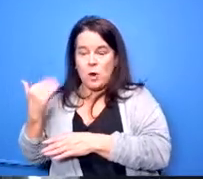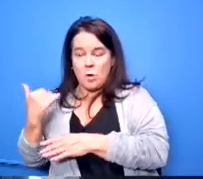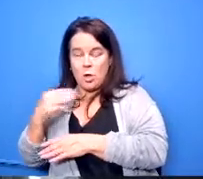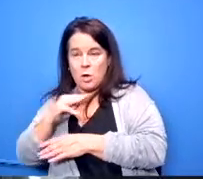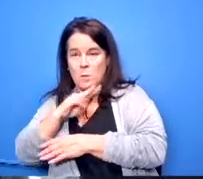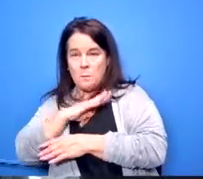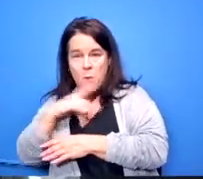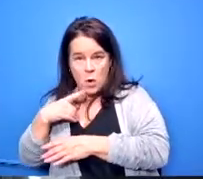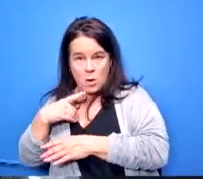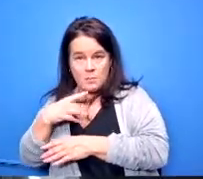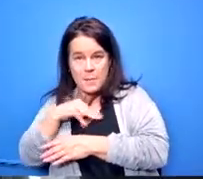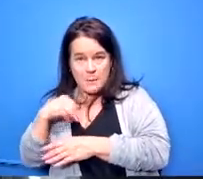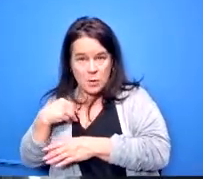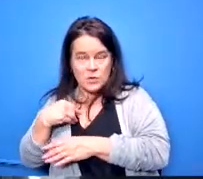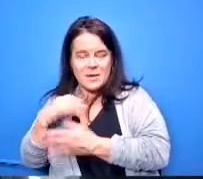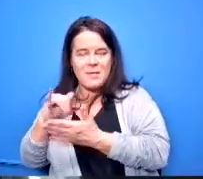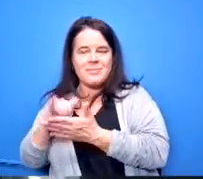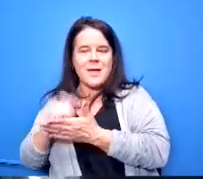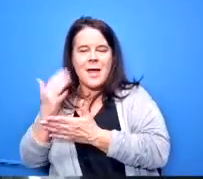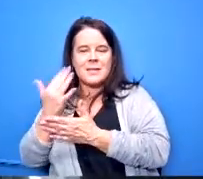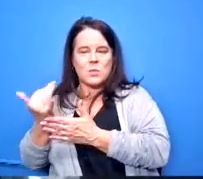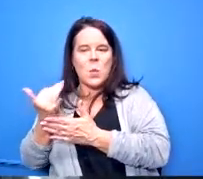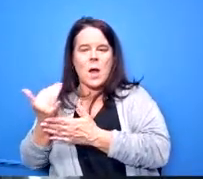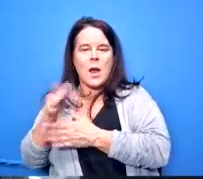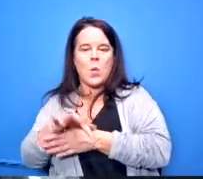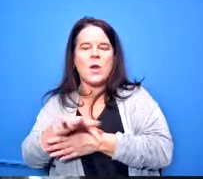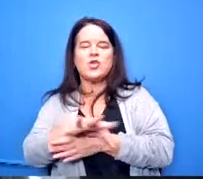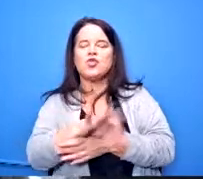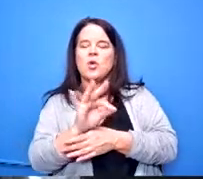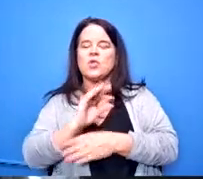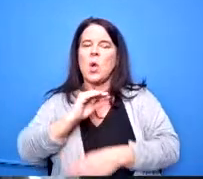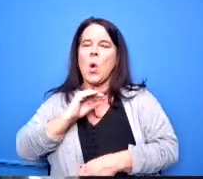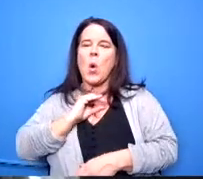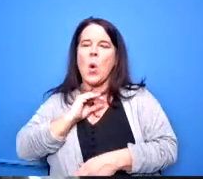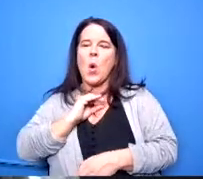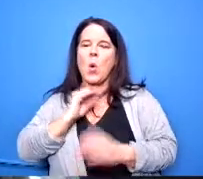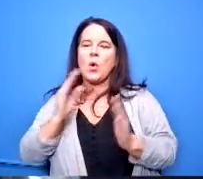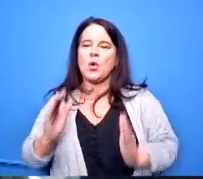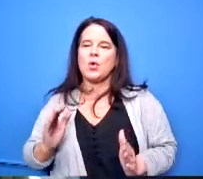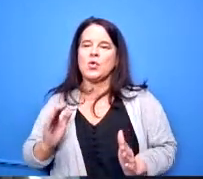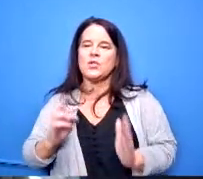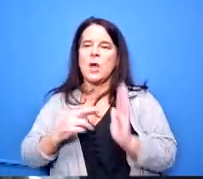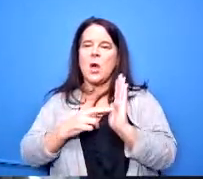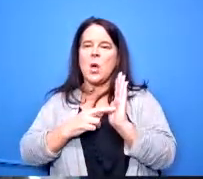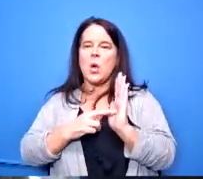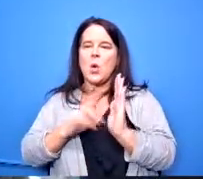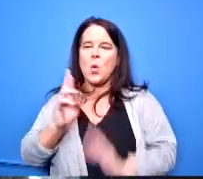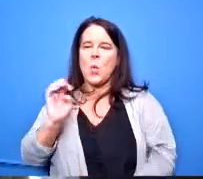why we did go with a a owner's rep to make sure that we were covered on that end as well um